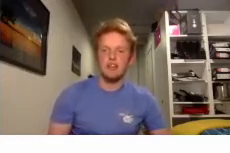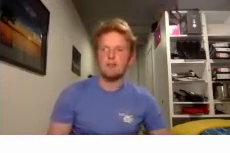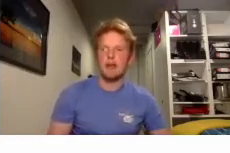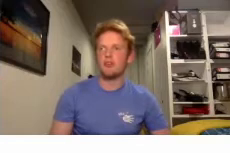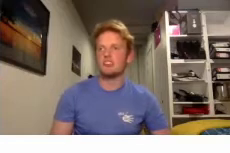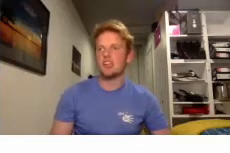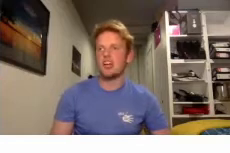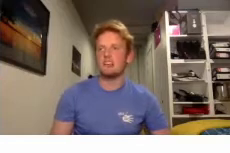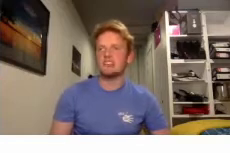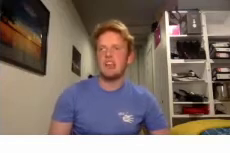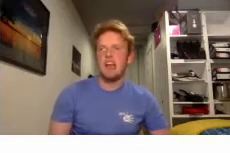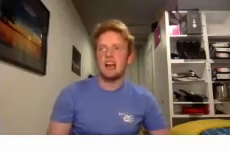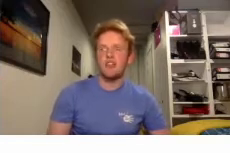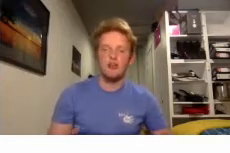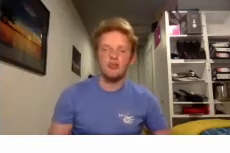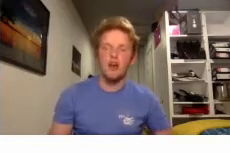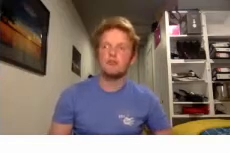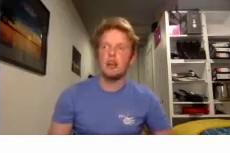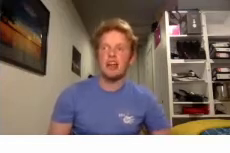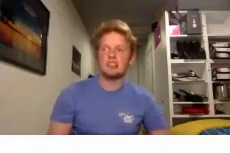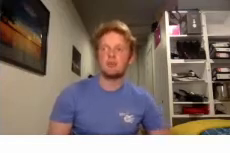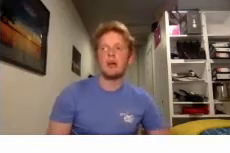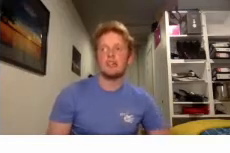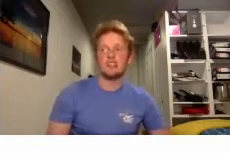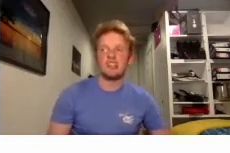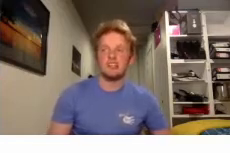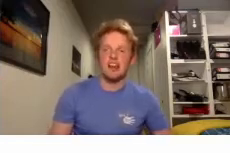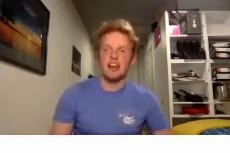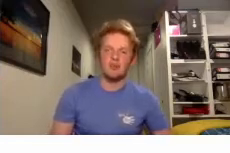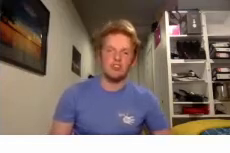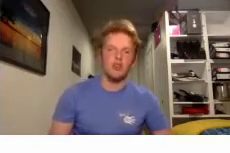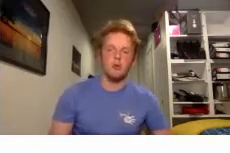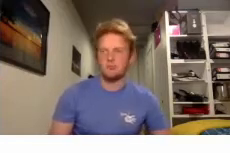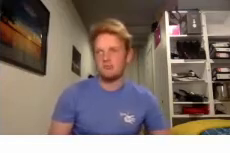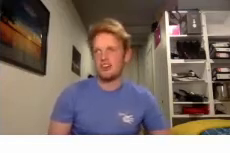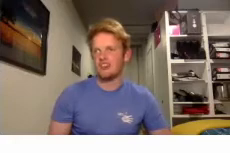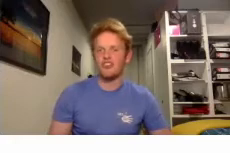embed those signs and it's very fun relaxed way to study sign language there's no pressure it's not